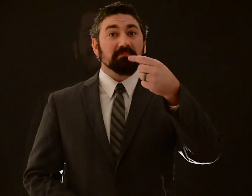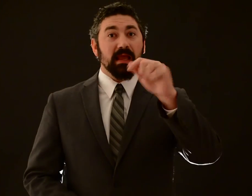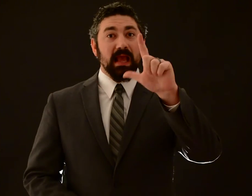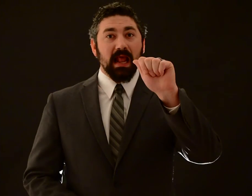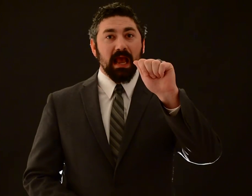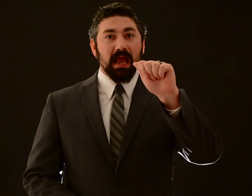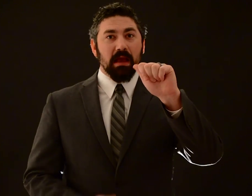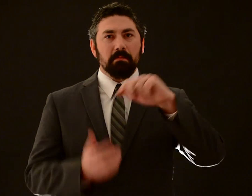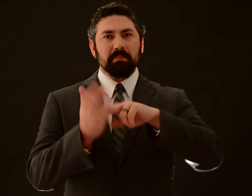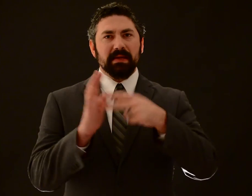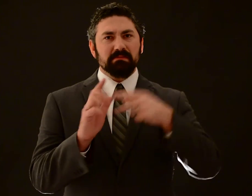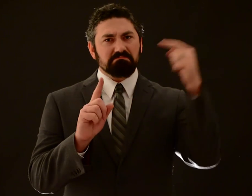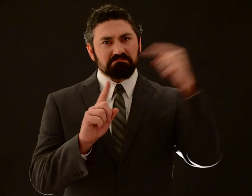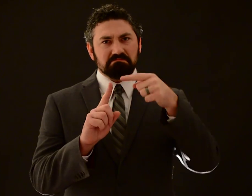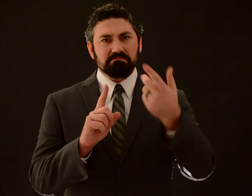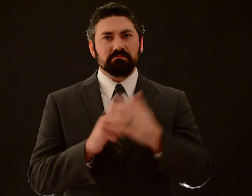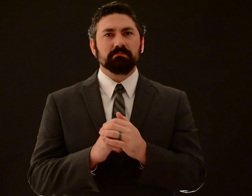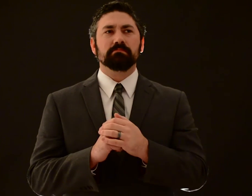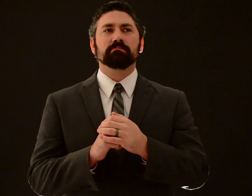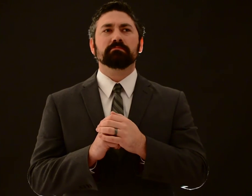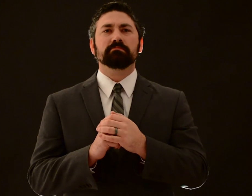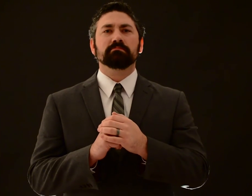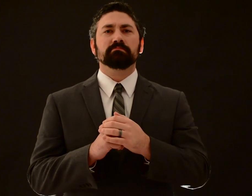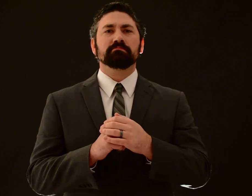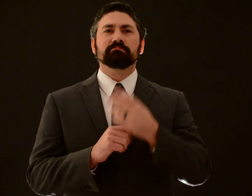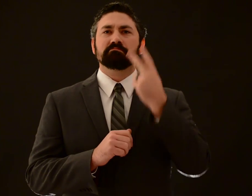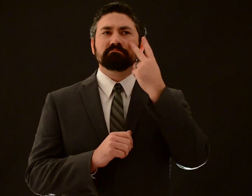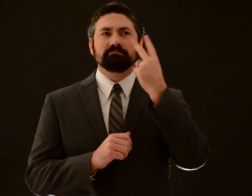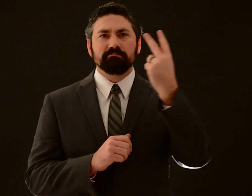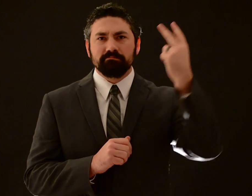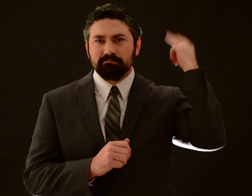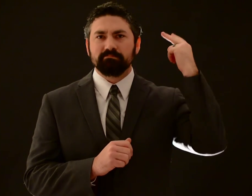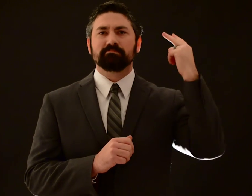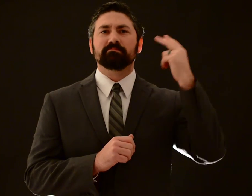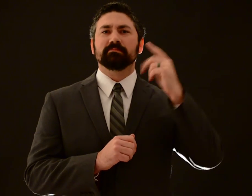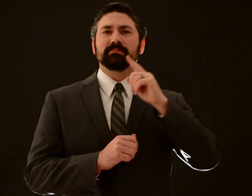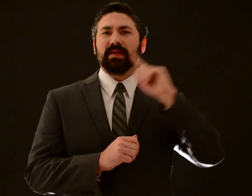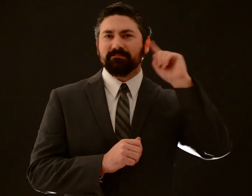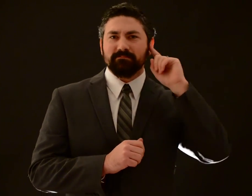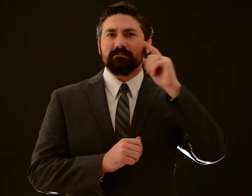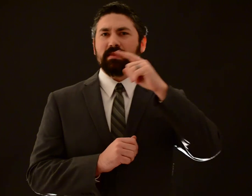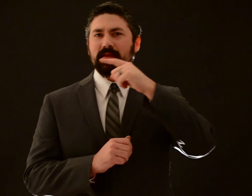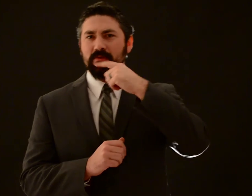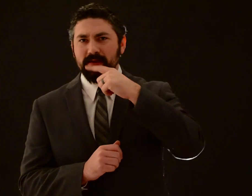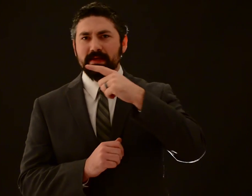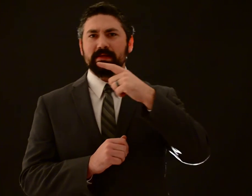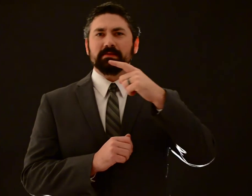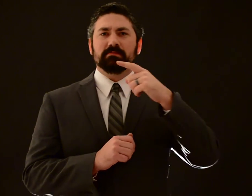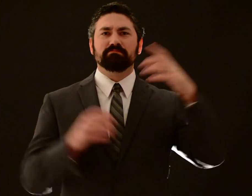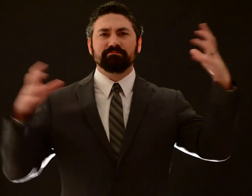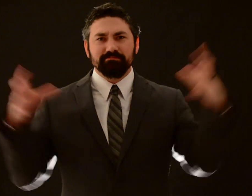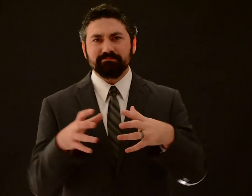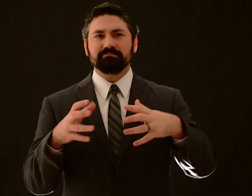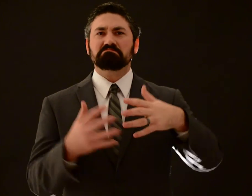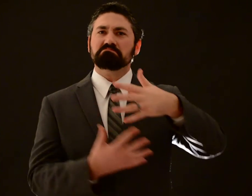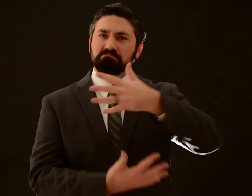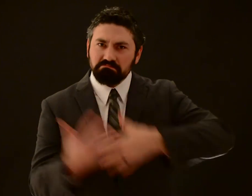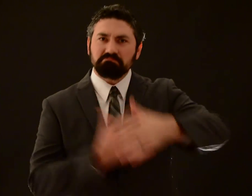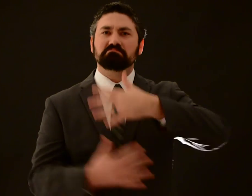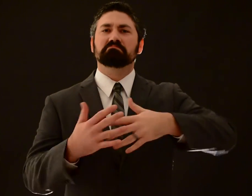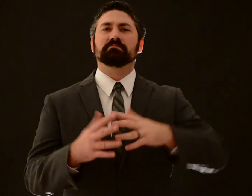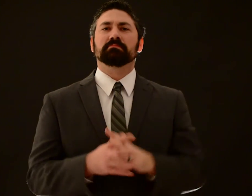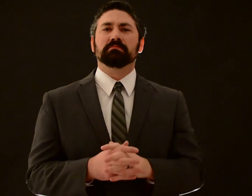The Gala is about reminiscing, and having Deaf and hearing communities coming together.